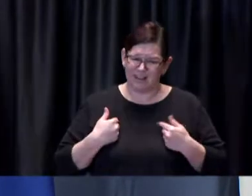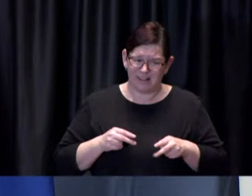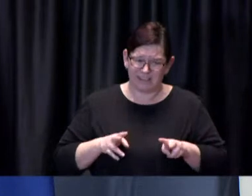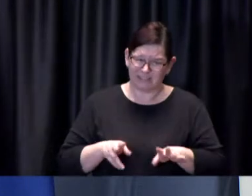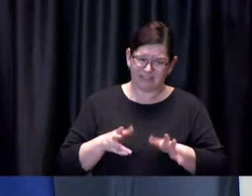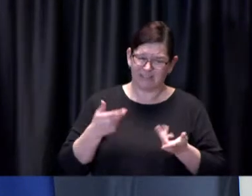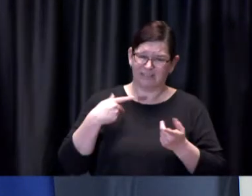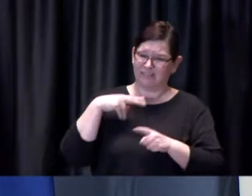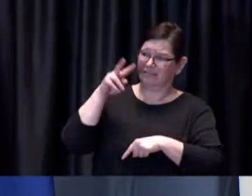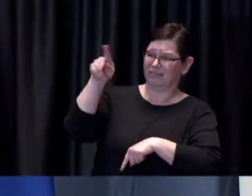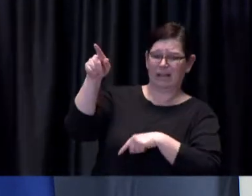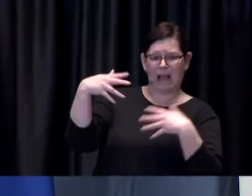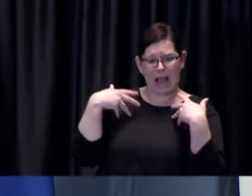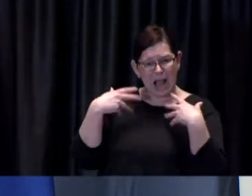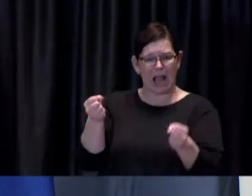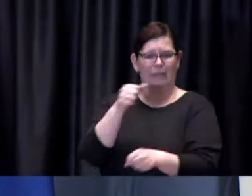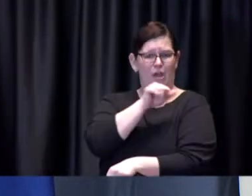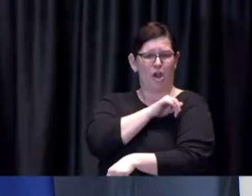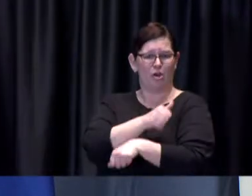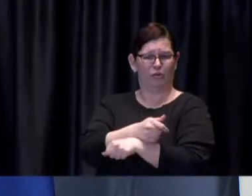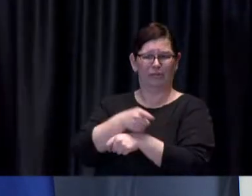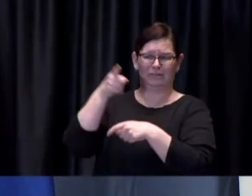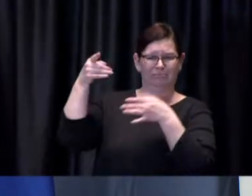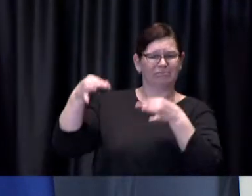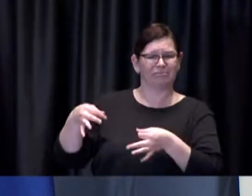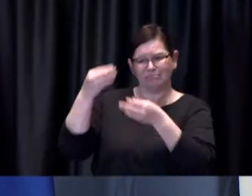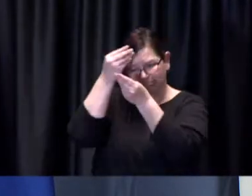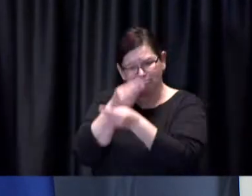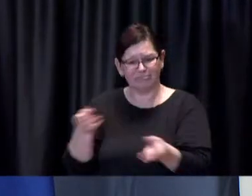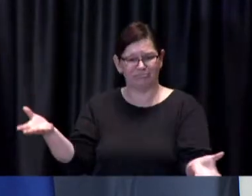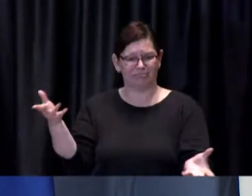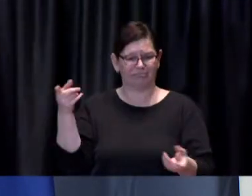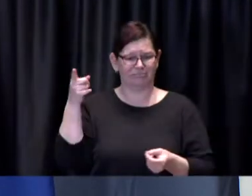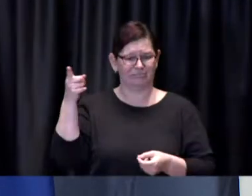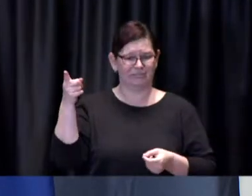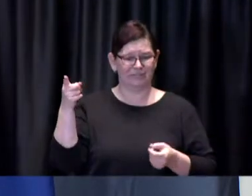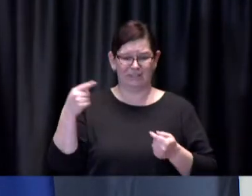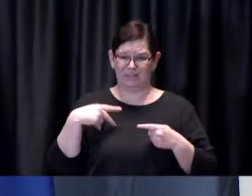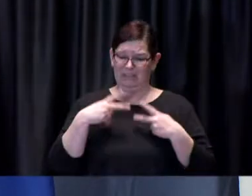City of Toronto and elsewhere which is a very disconcerting situation with regard to the rise